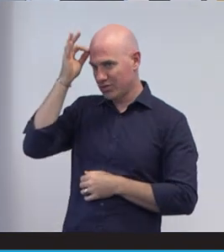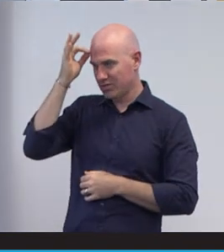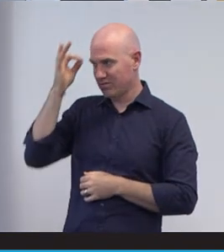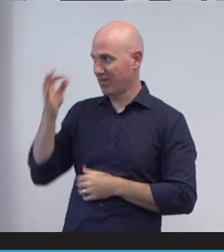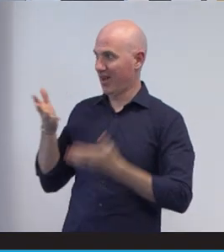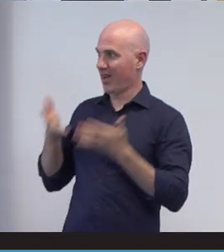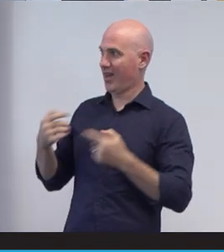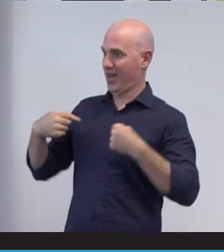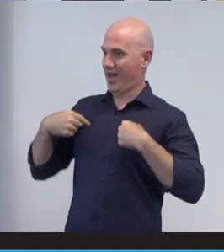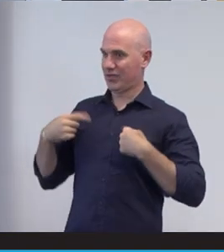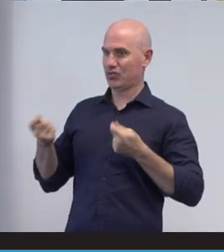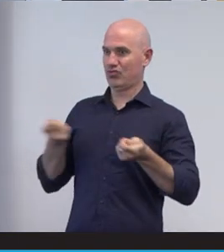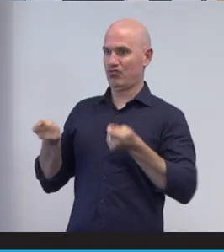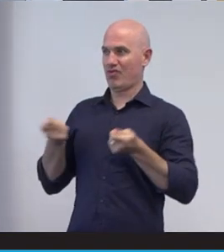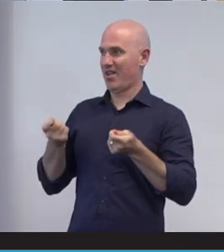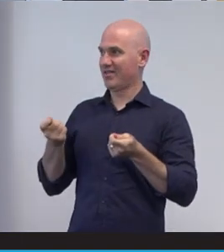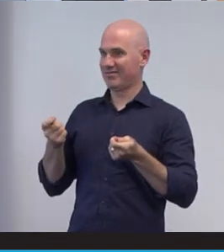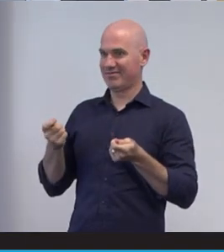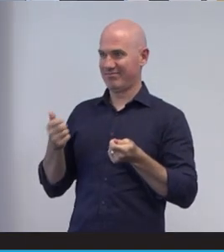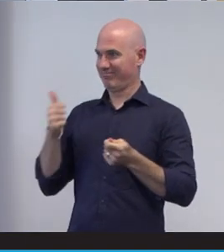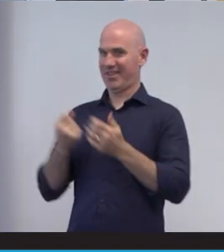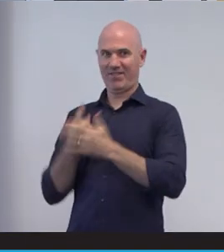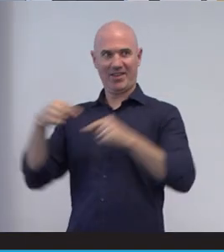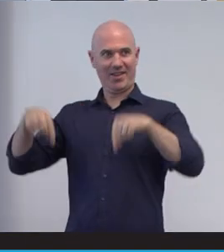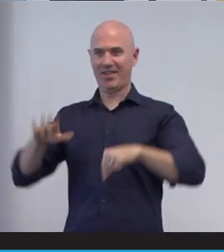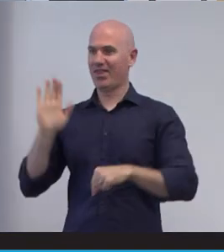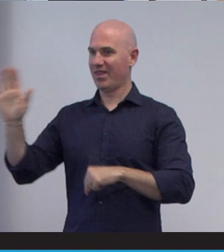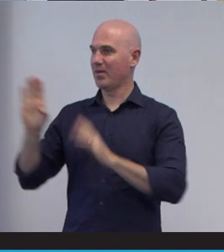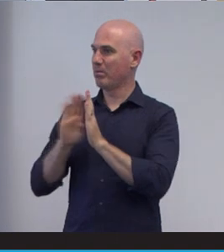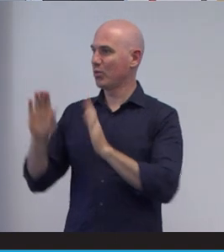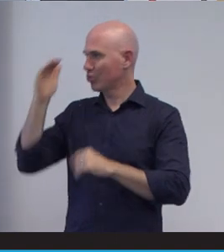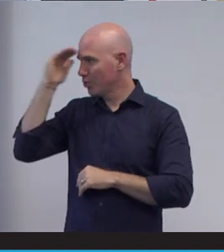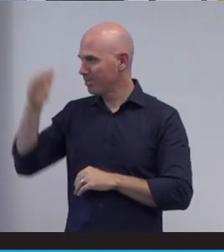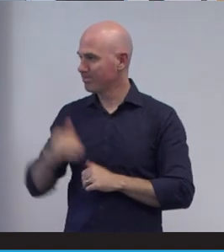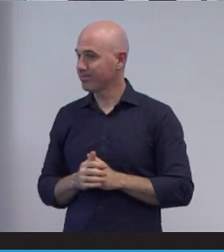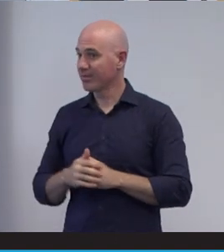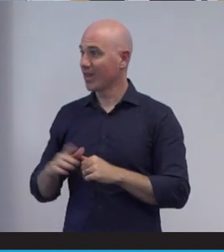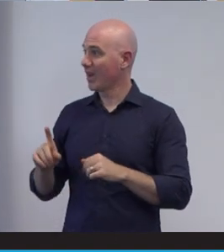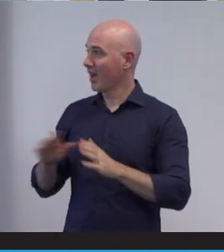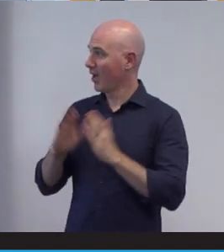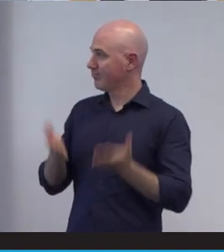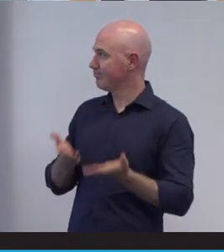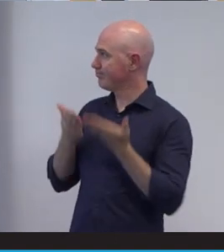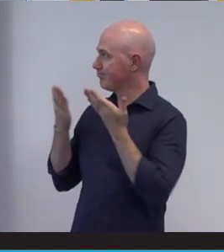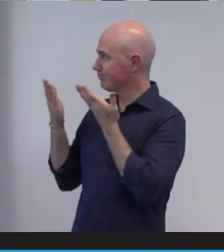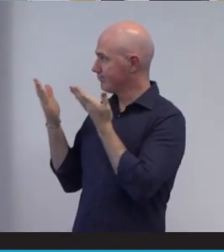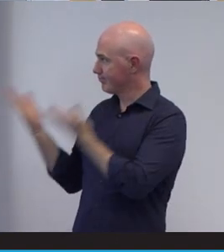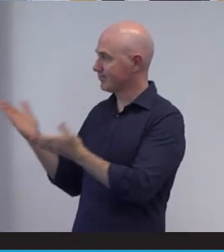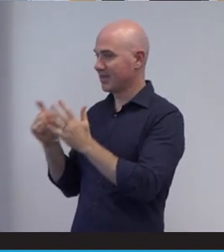Event in their room. Boardroom. So thank you. I'd like to pass that back over to David.